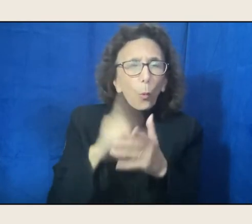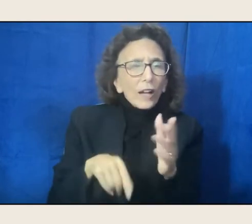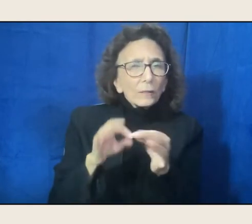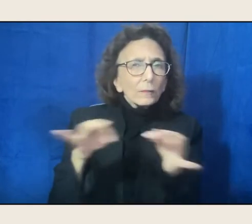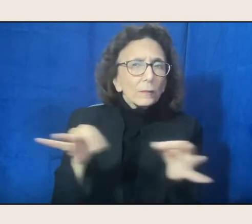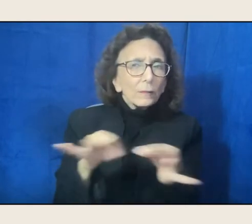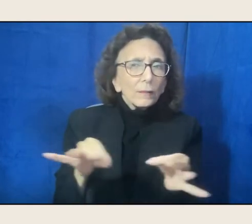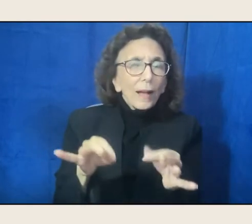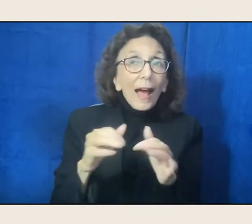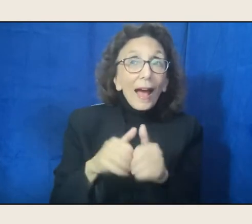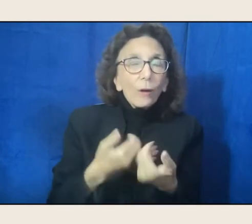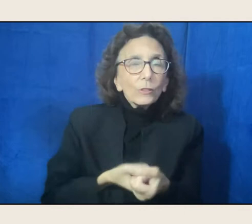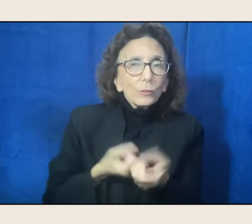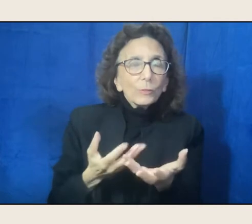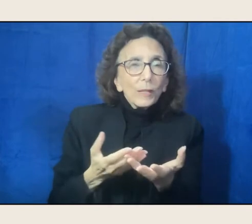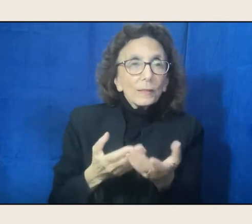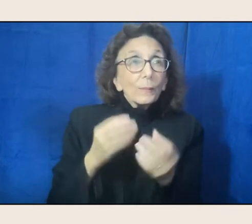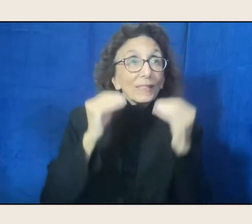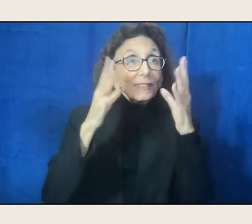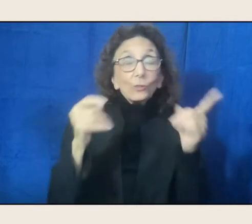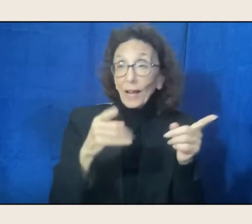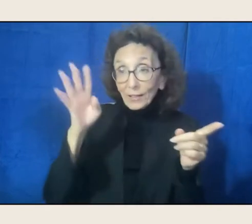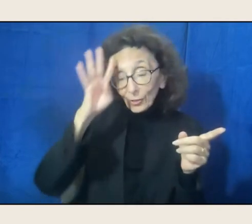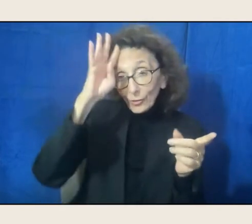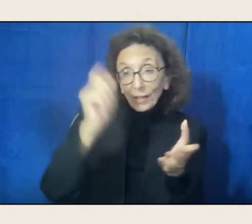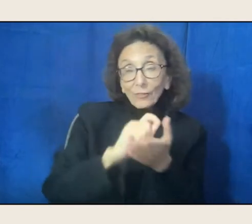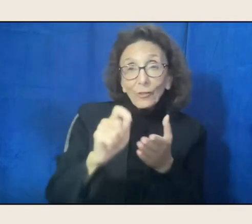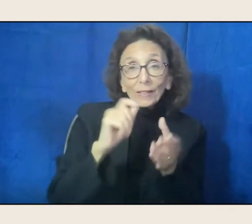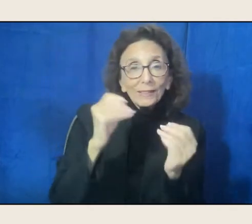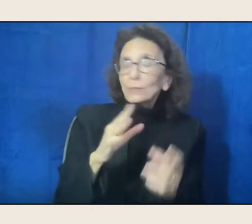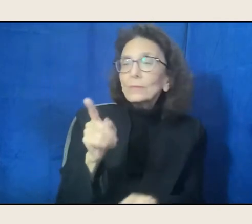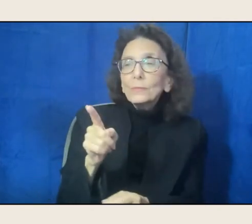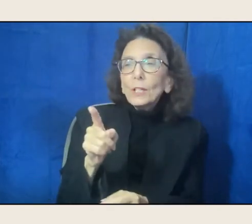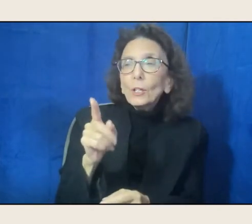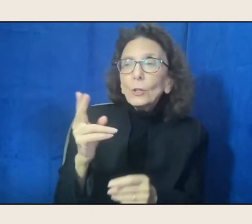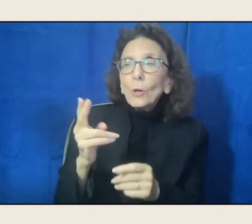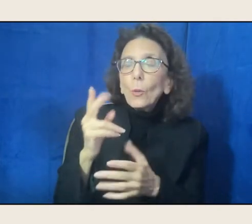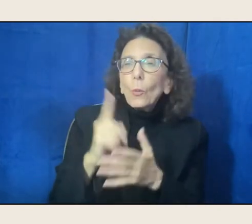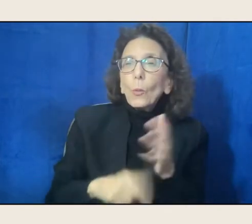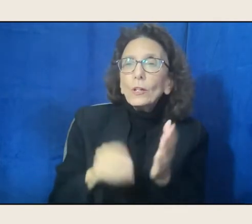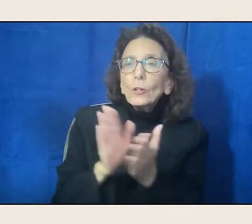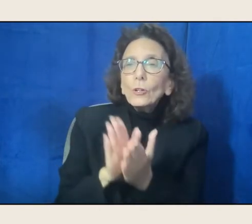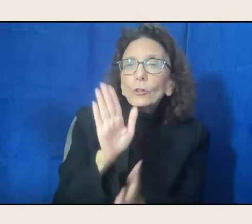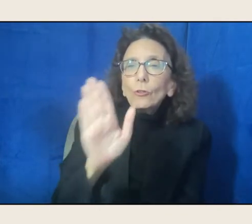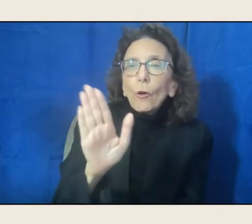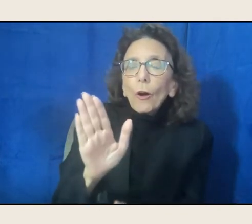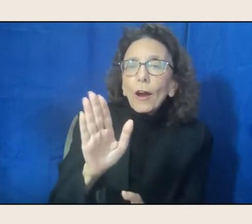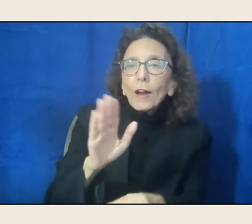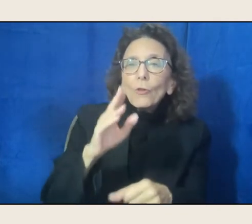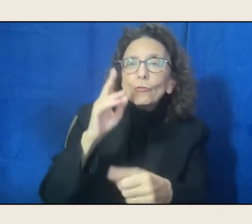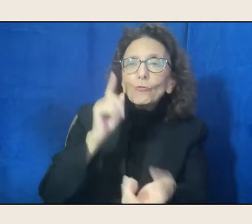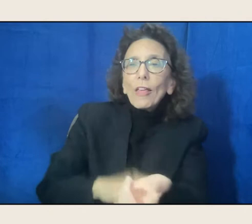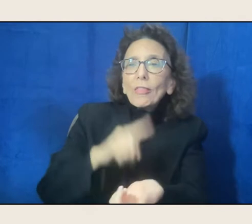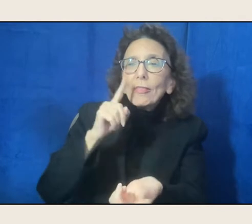My teachers then, creative writing teachers, would say use your natural, what are your natural rhythms? What is your voice?